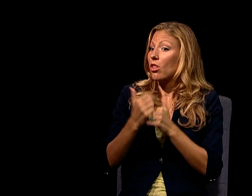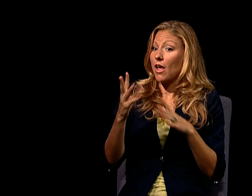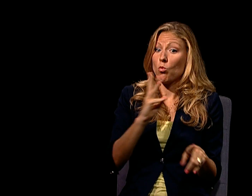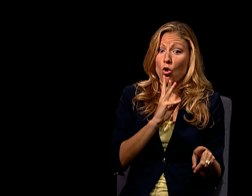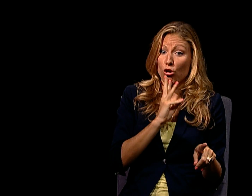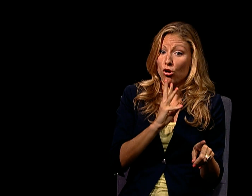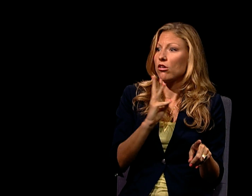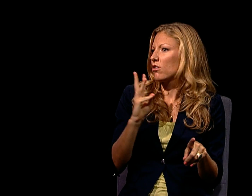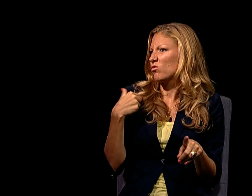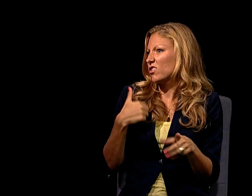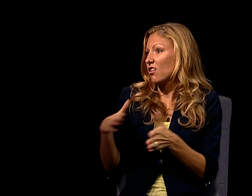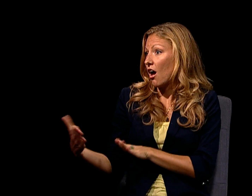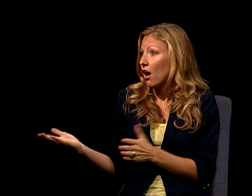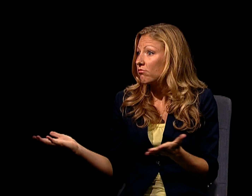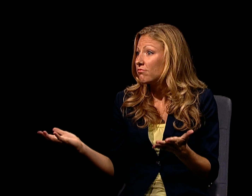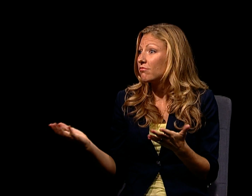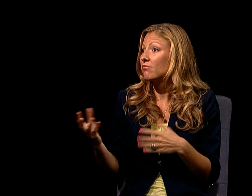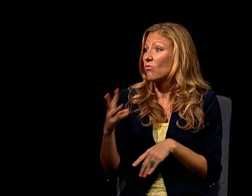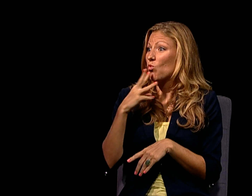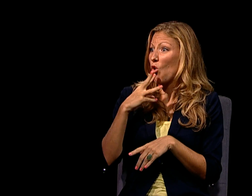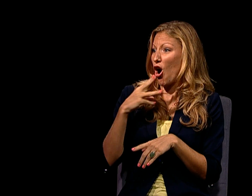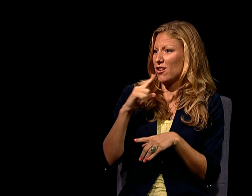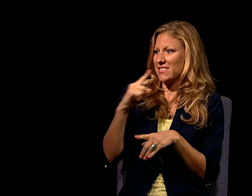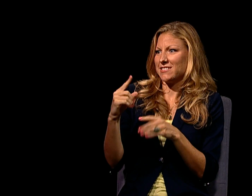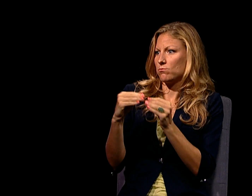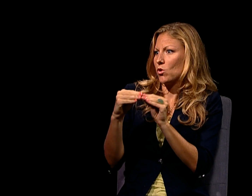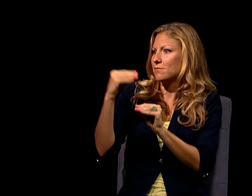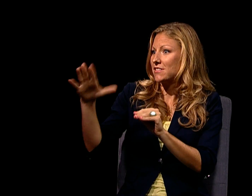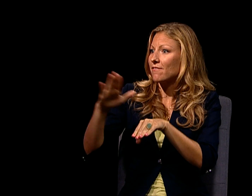TAKING WATER FOR GRANTED. AND WITHOUT WATER, WE DIE.